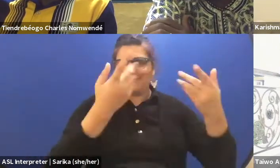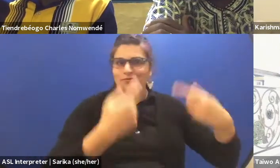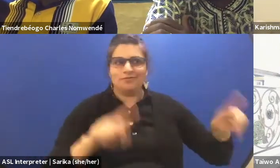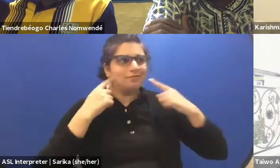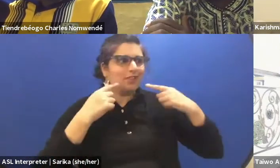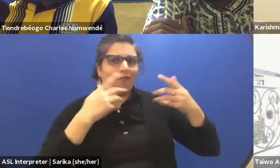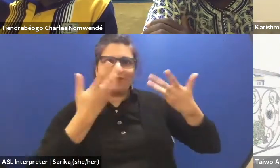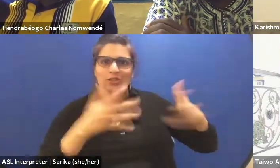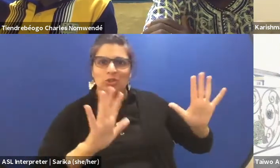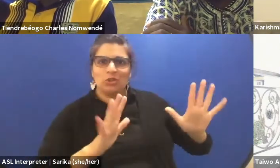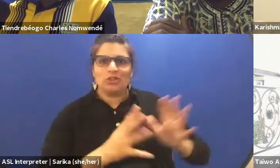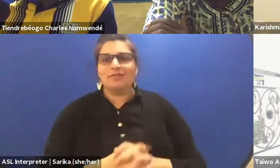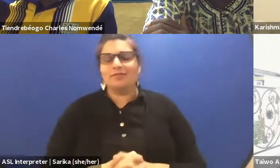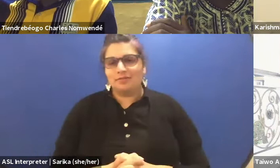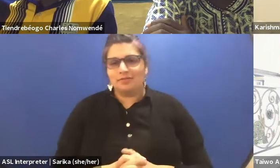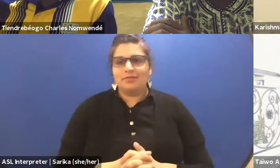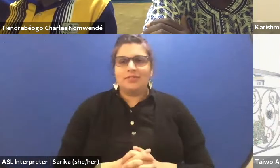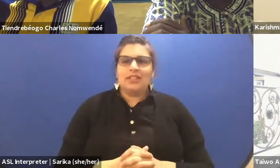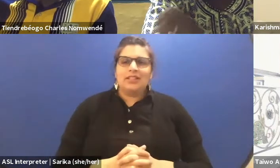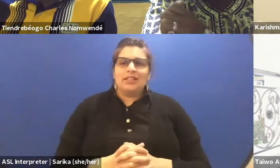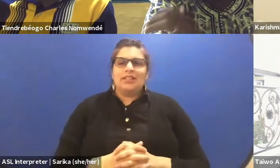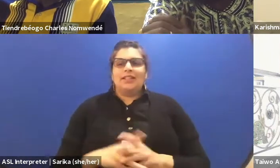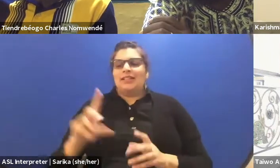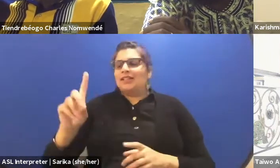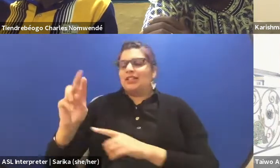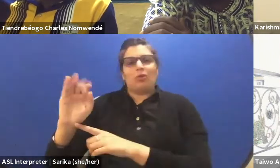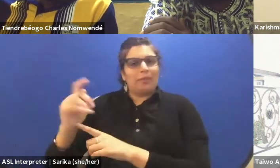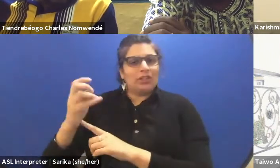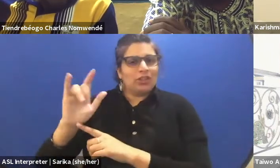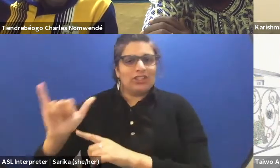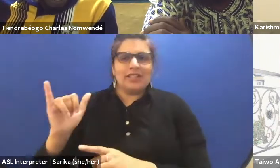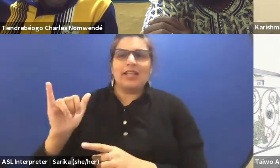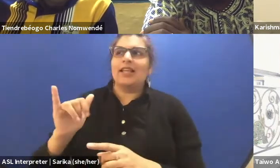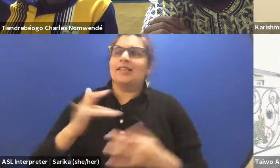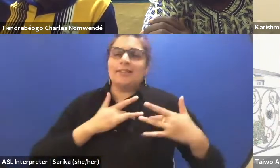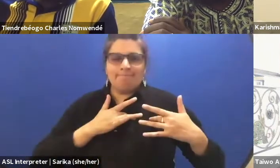(Charles speaking French) It's a question of sensibility. (Charles speaking French)